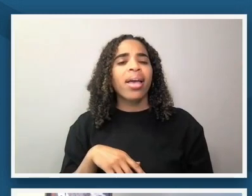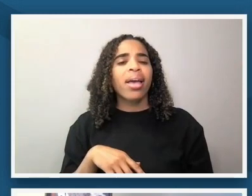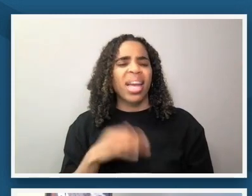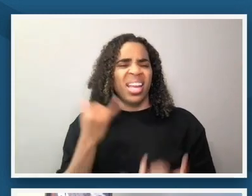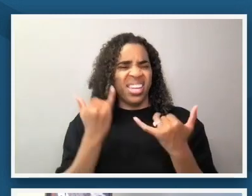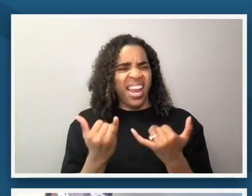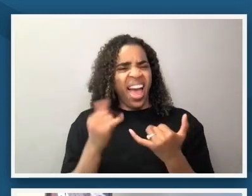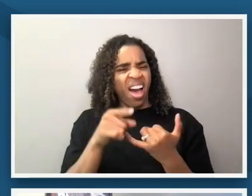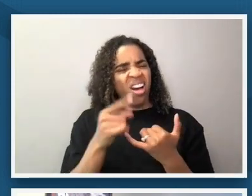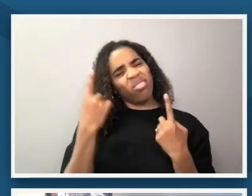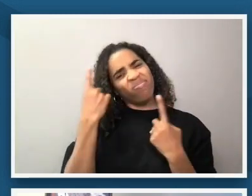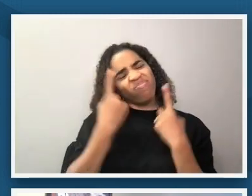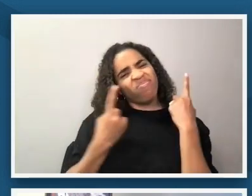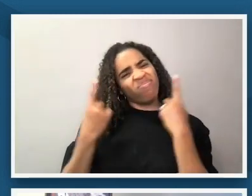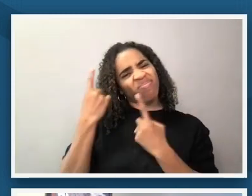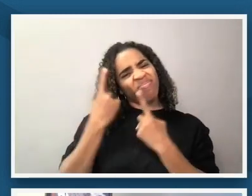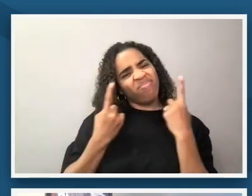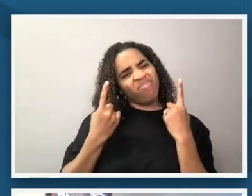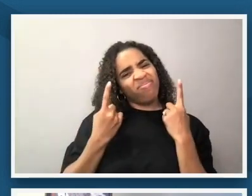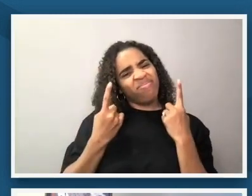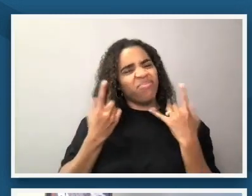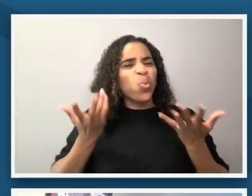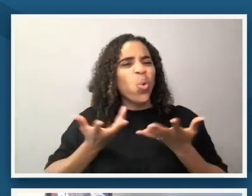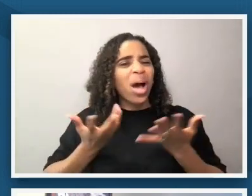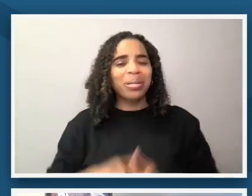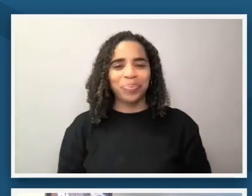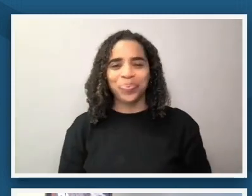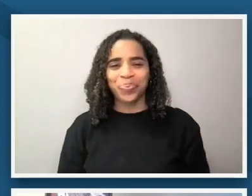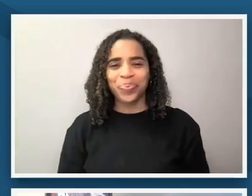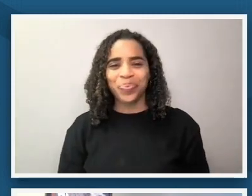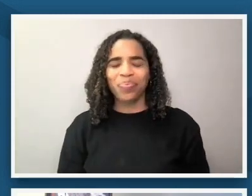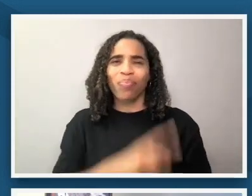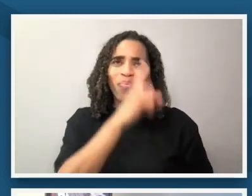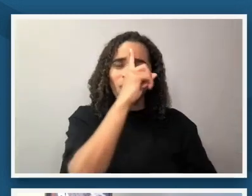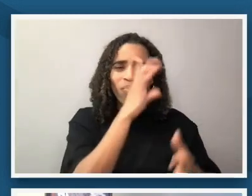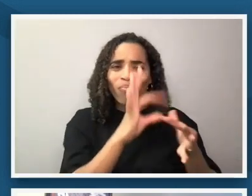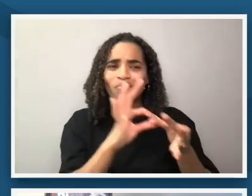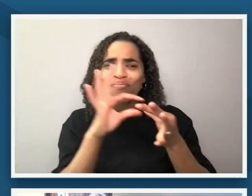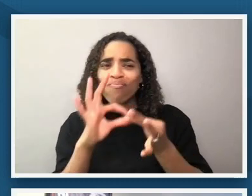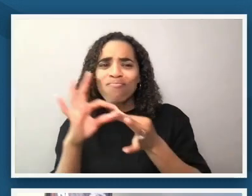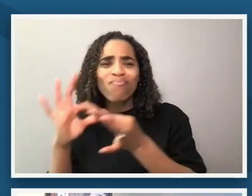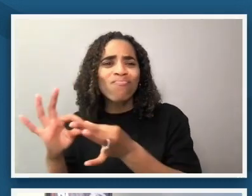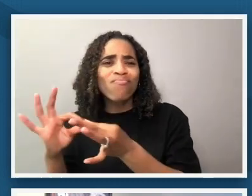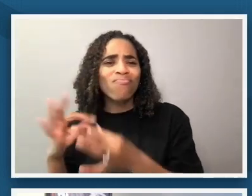putting those the observations and the context together